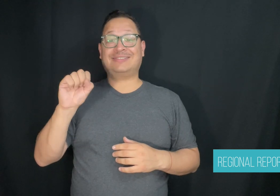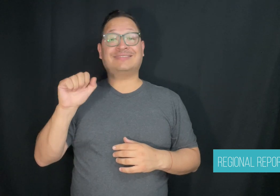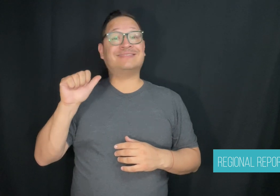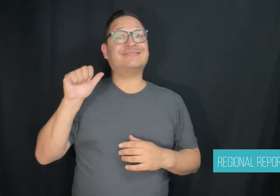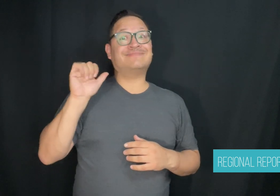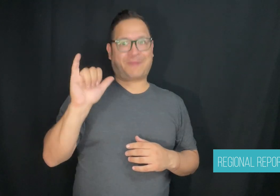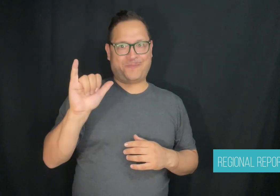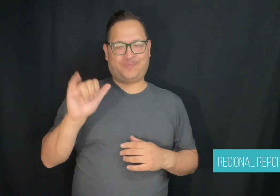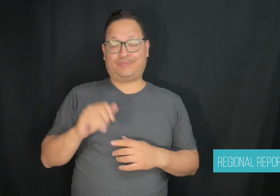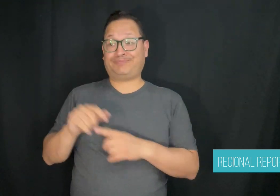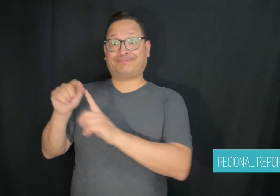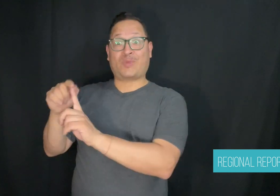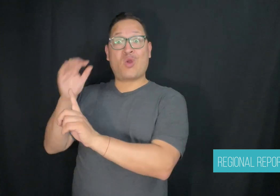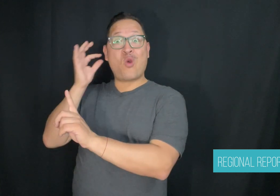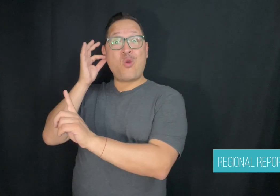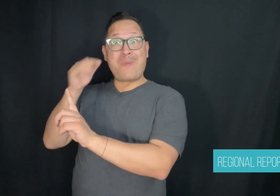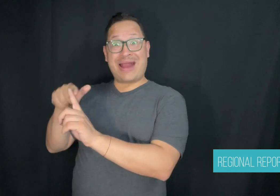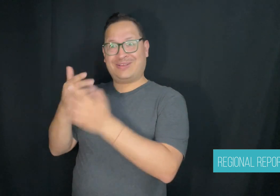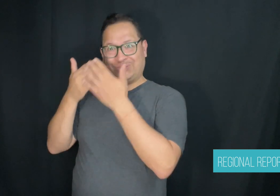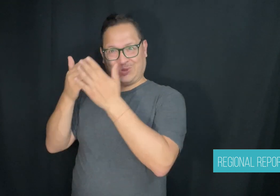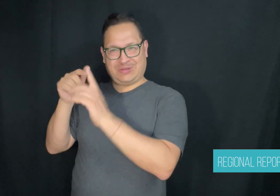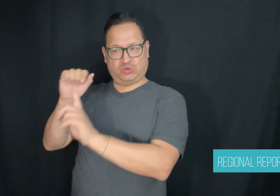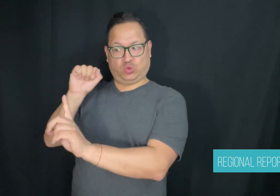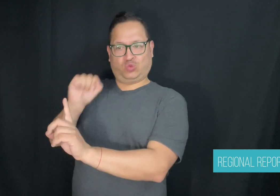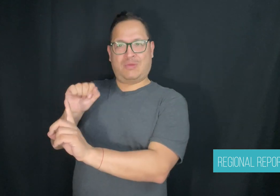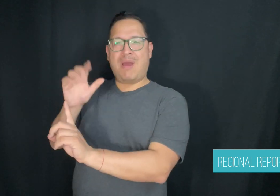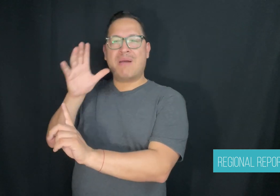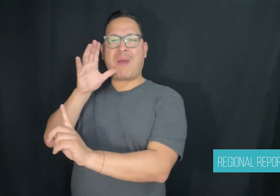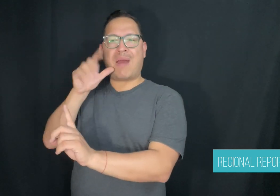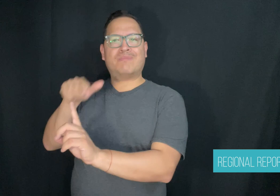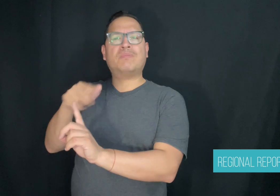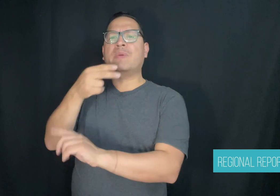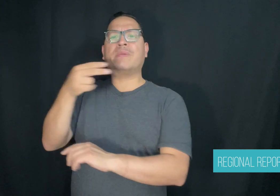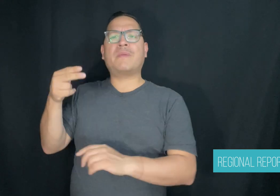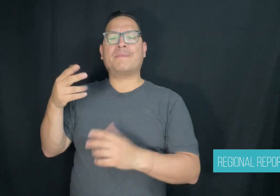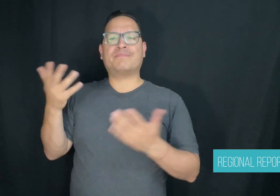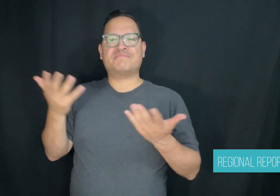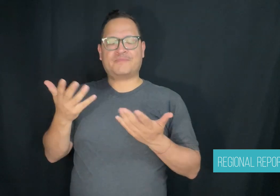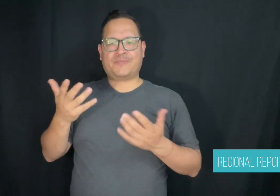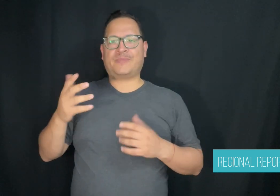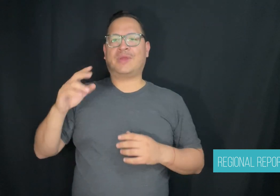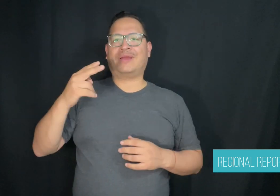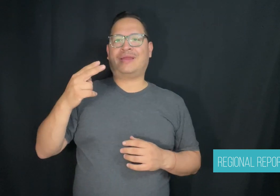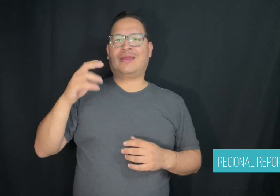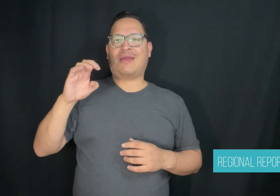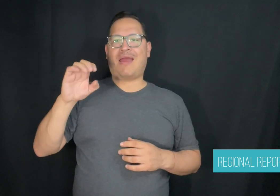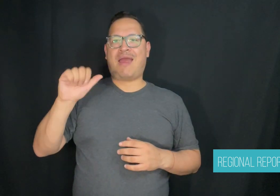Chandler. Heather said that if arrangements are not made